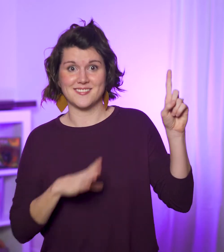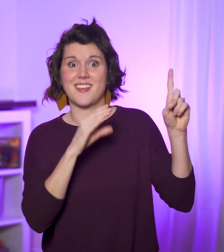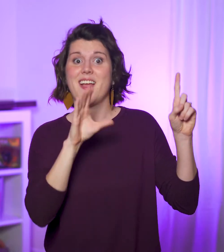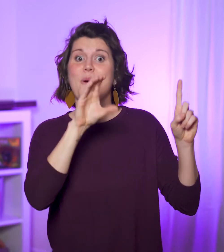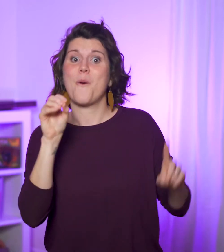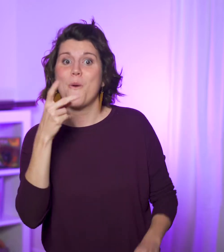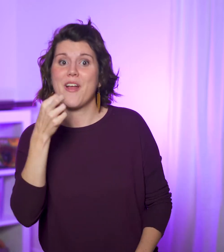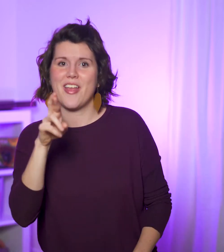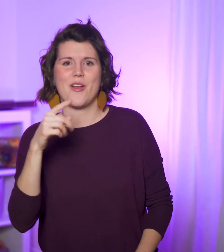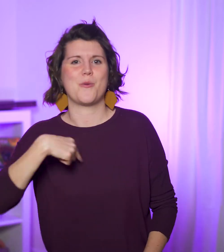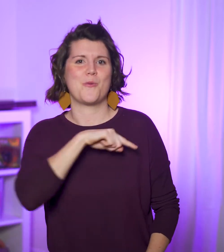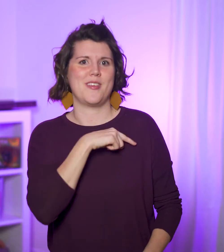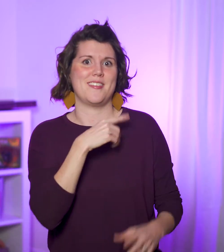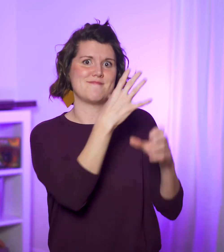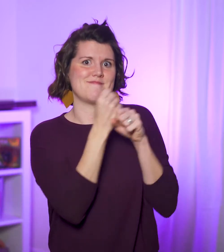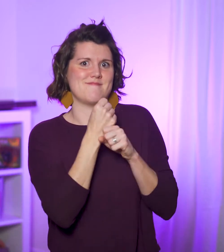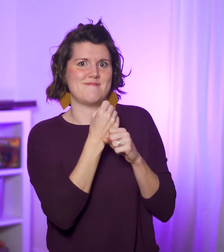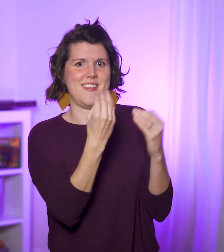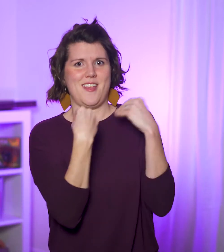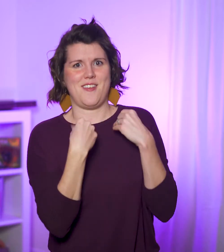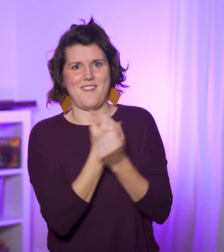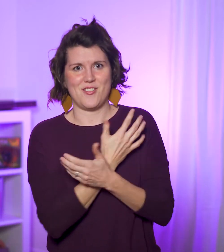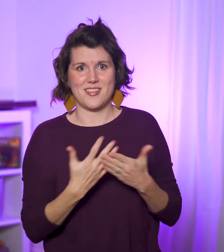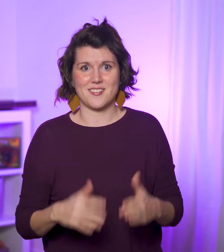and as co-heirs we inherit everything!